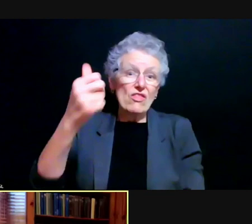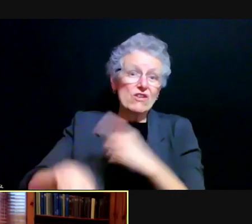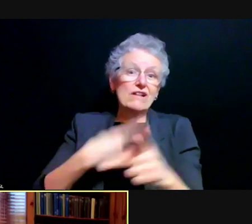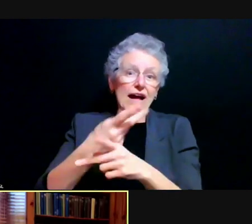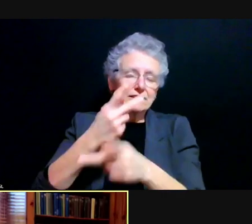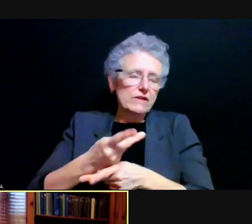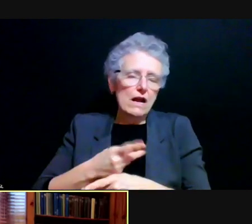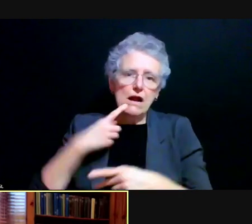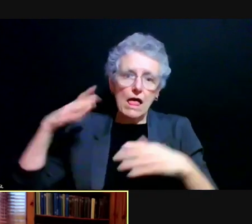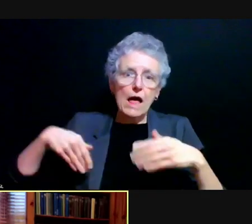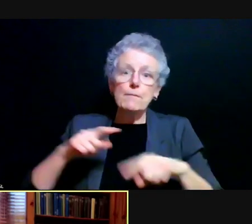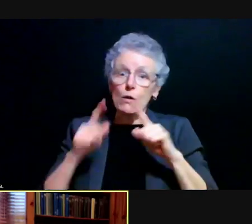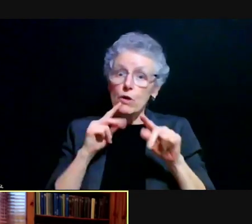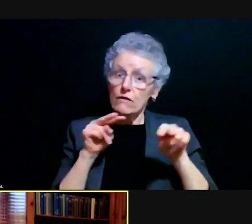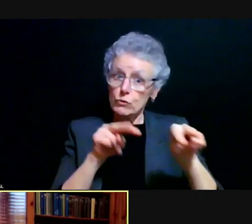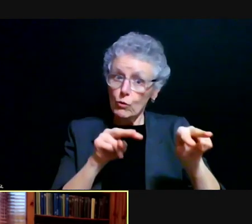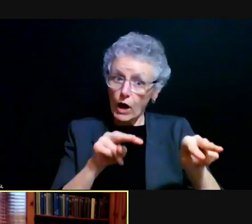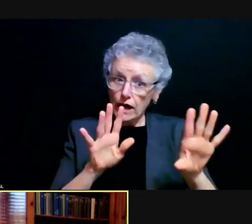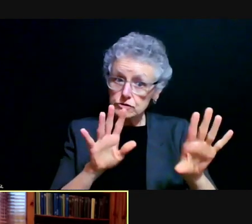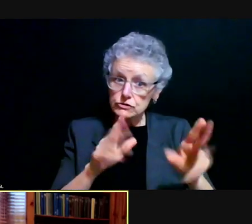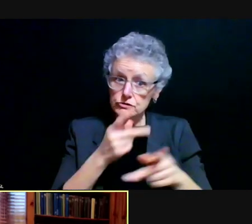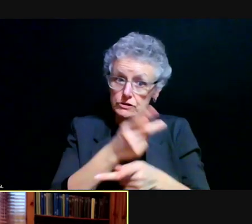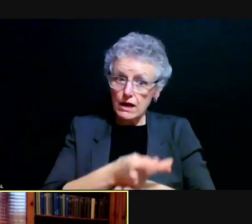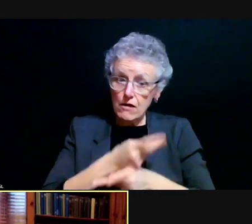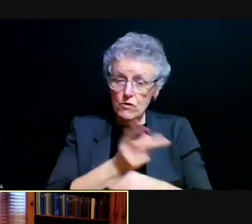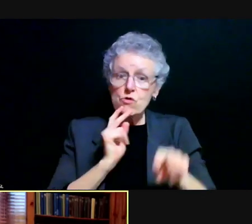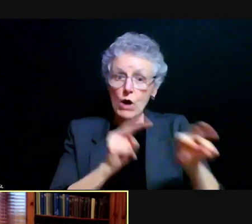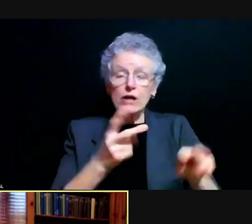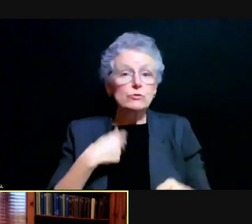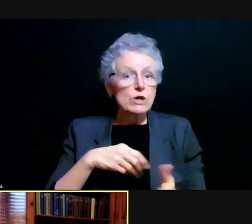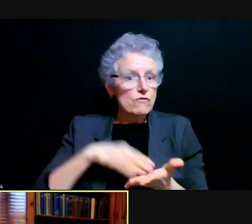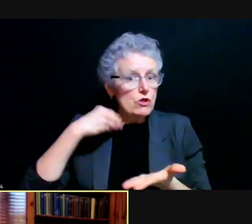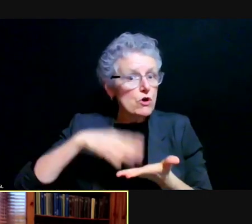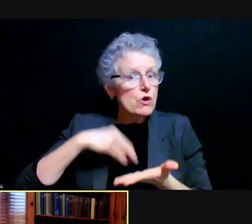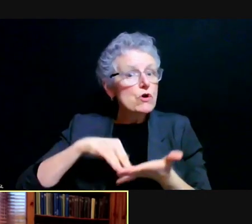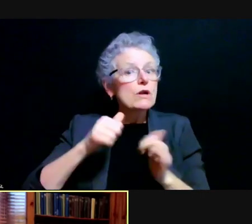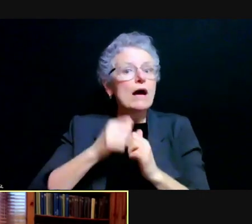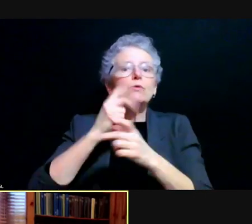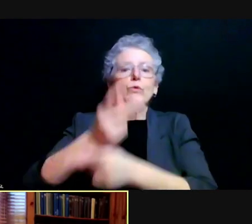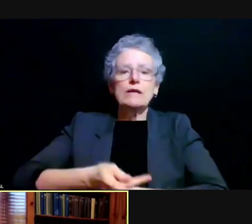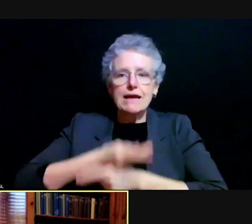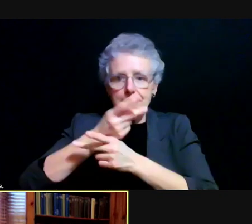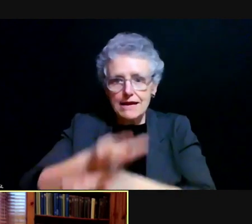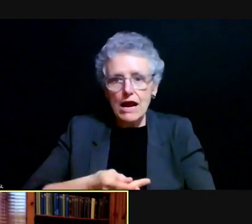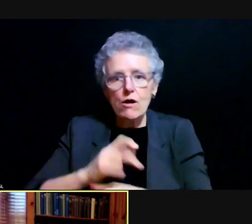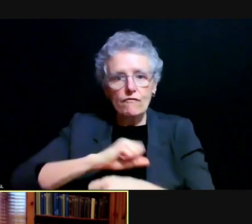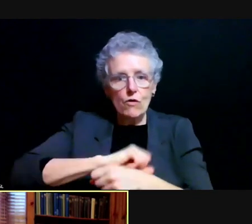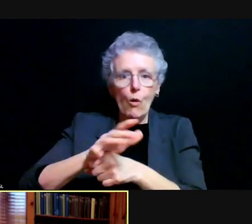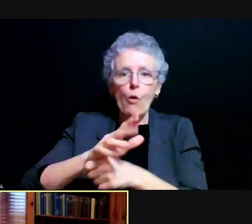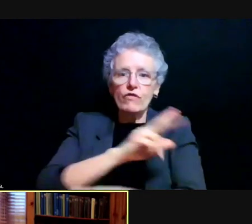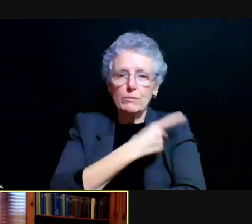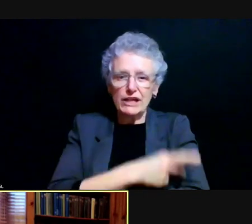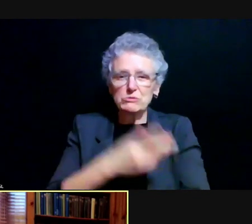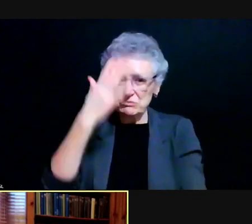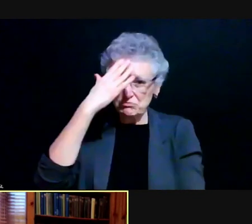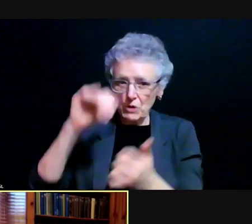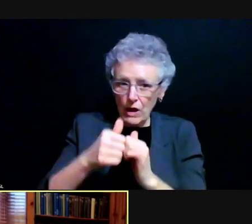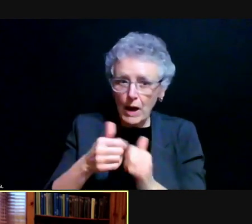but we have to monitor things closely. You know, we've learned a lot more about how to take care of COVID patients how to take care of them as outpatients